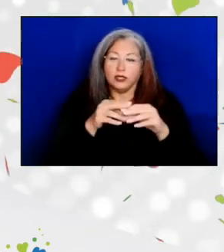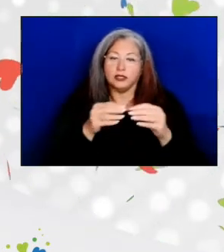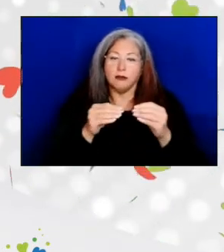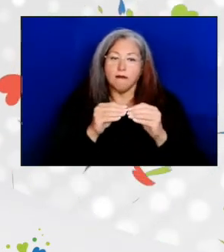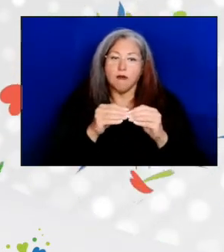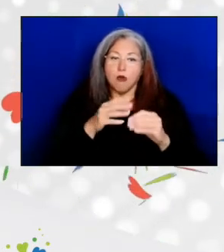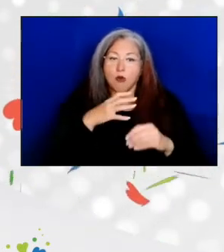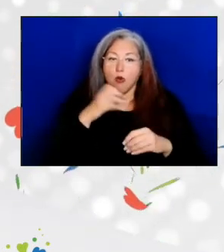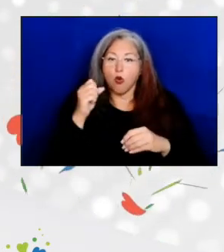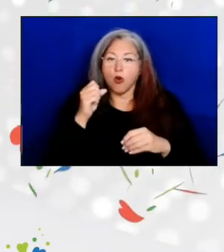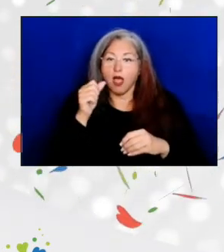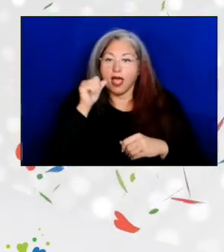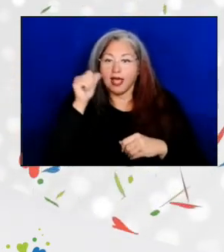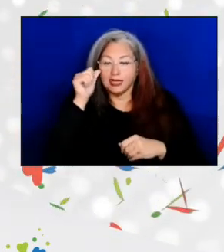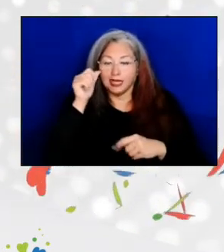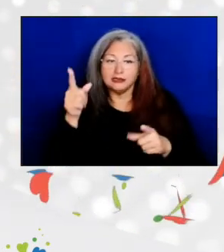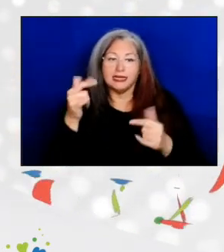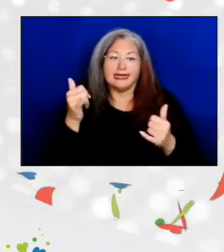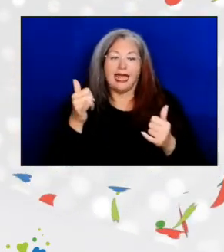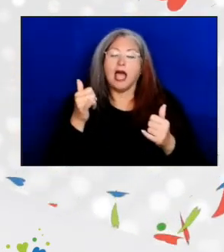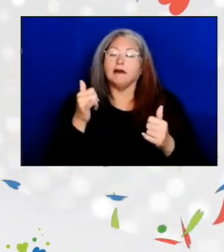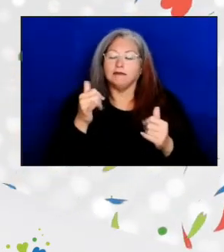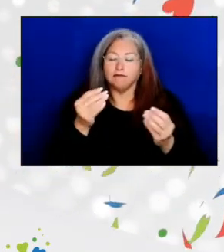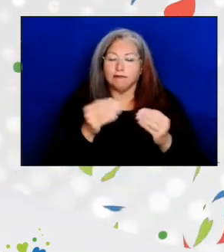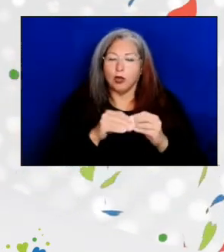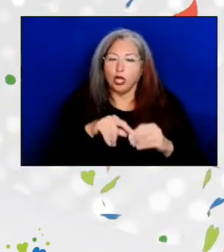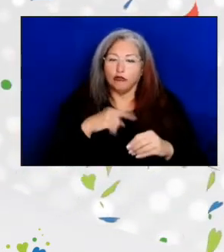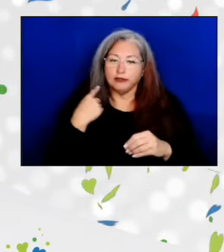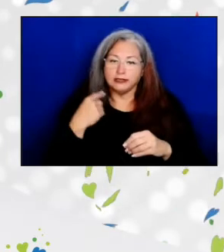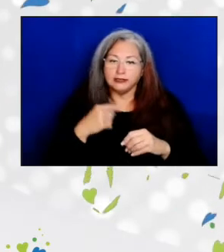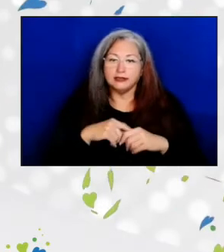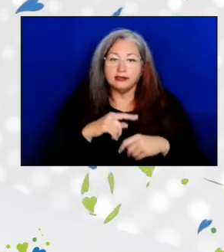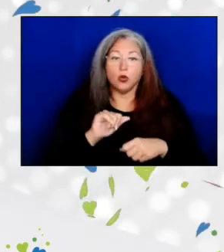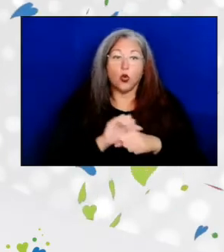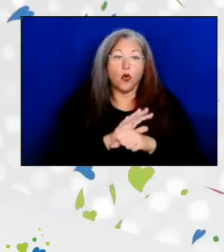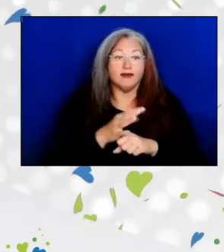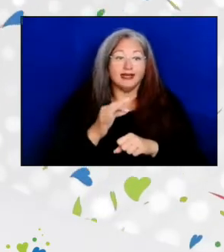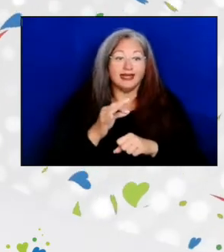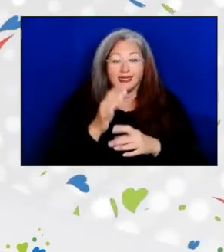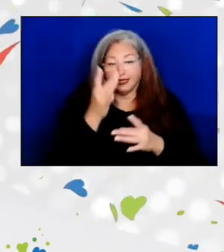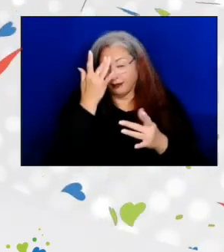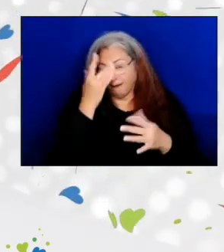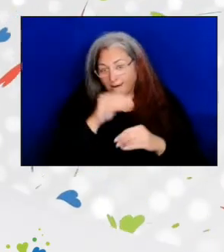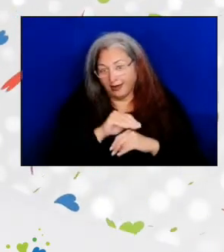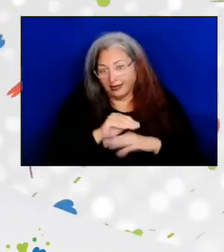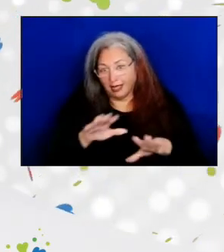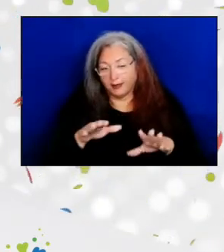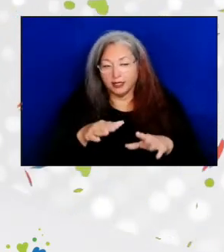who were now at risk. And the COVID-19 pandemic allowed nutrition services